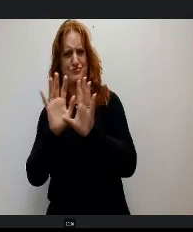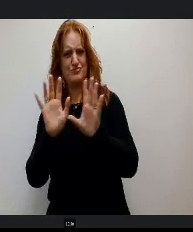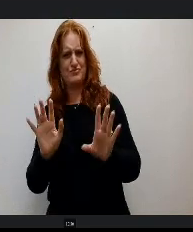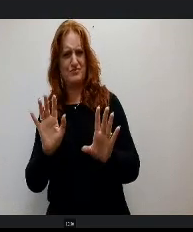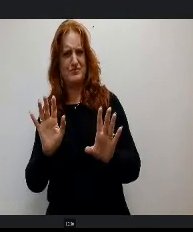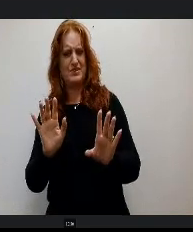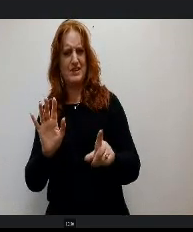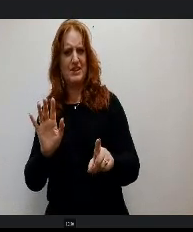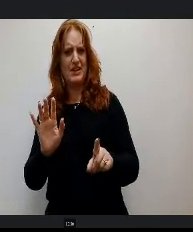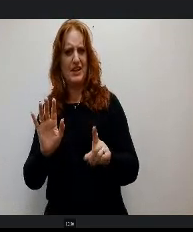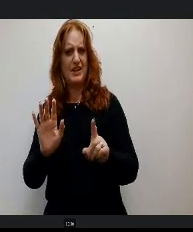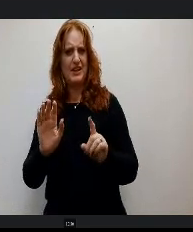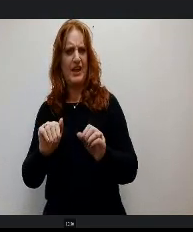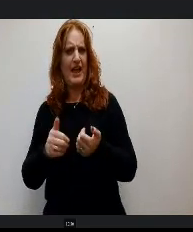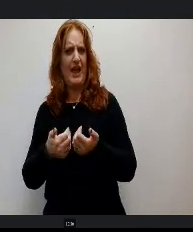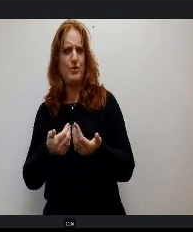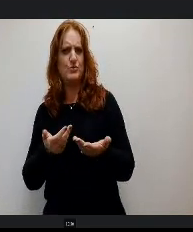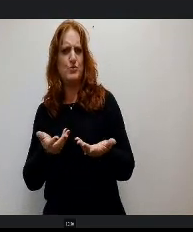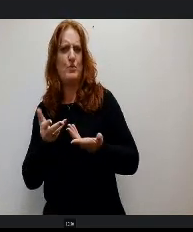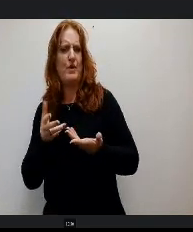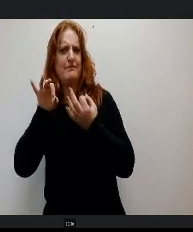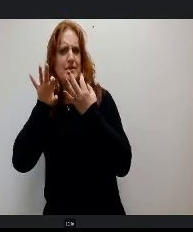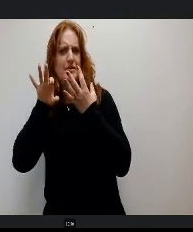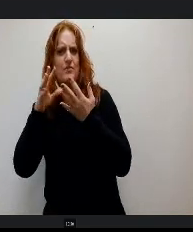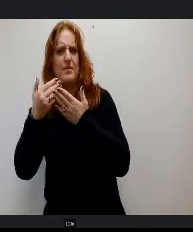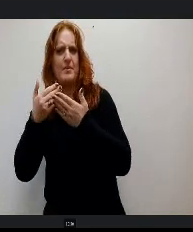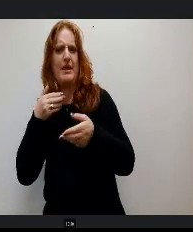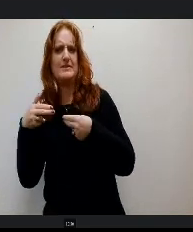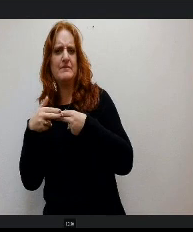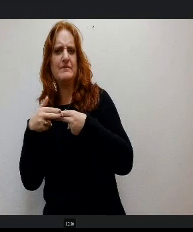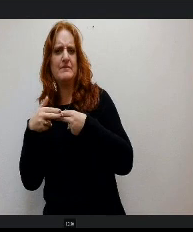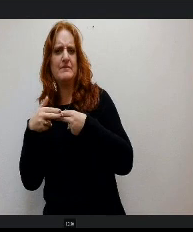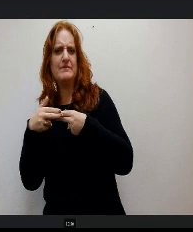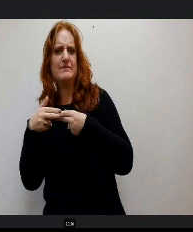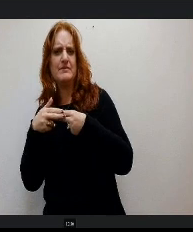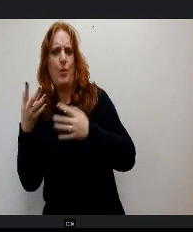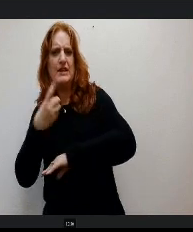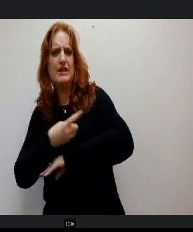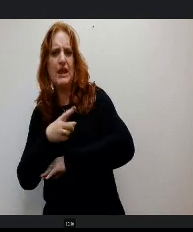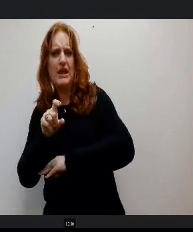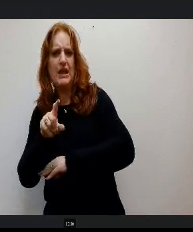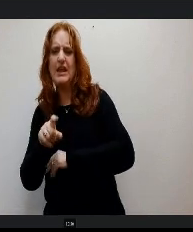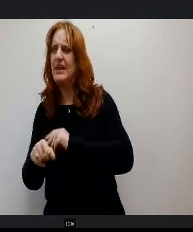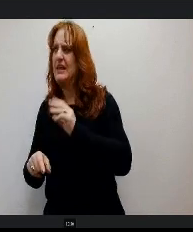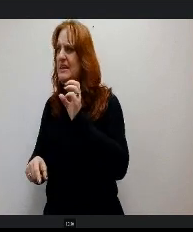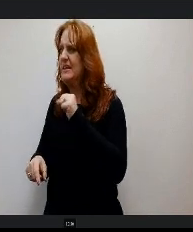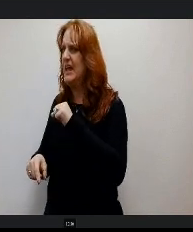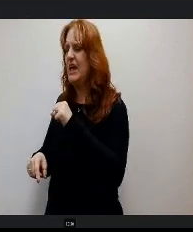you like our feedback from that last slide by y what date? Yeah, I know. And let me kind of so everybody